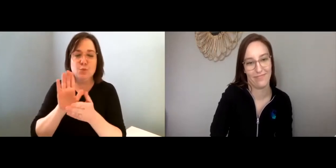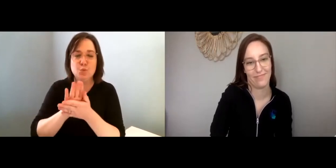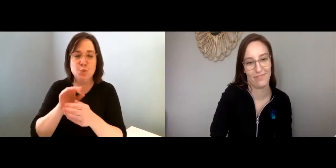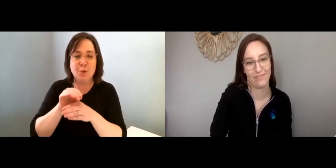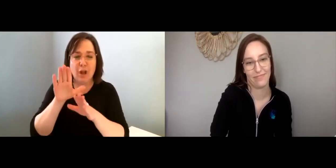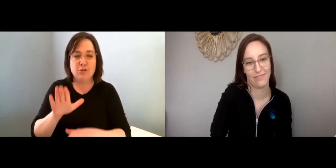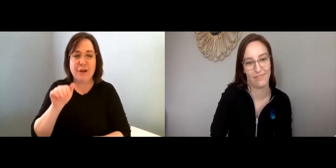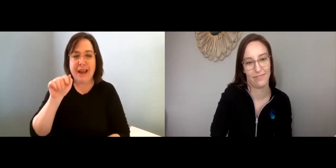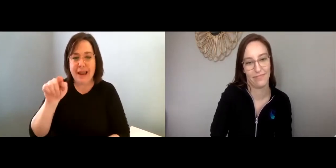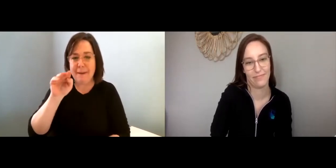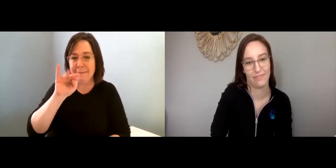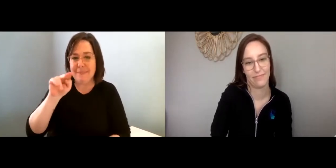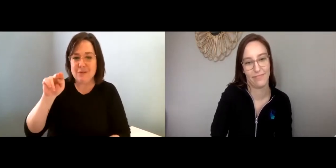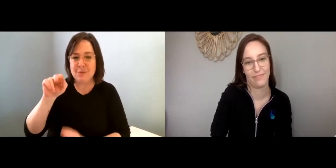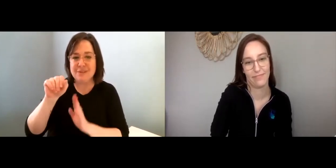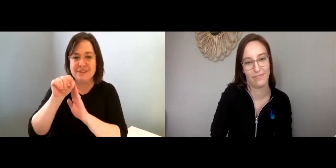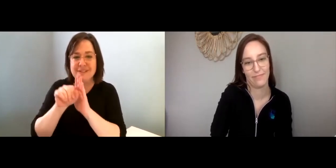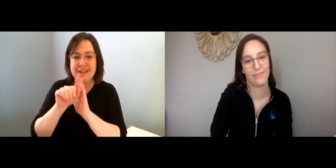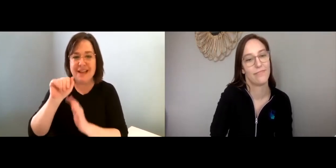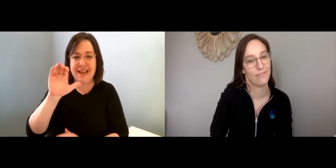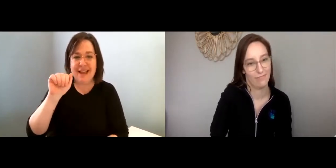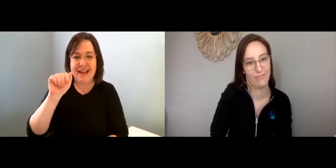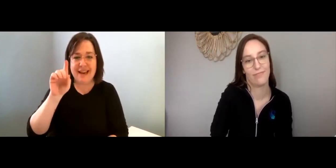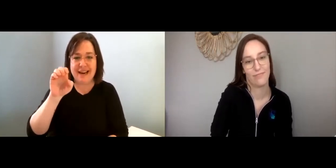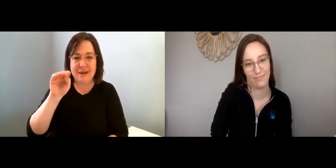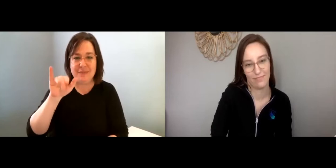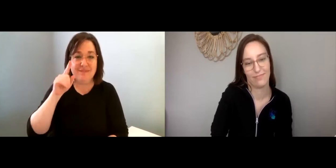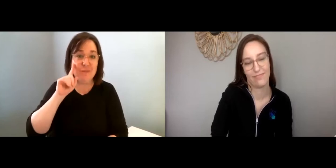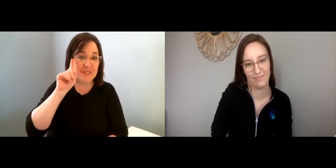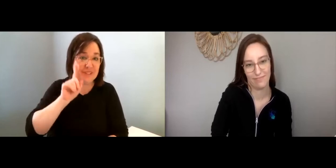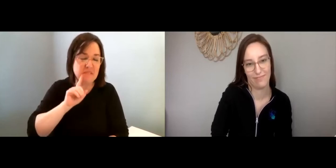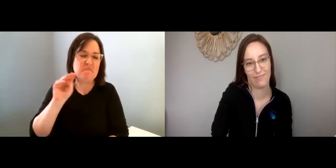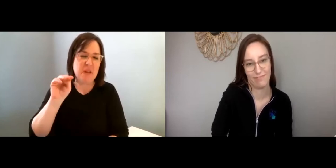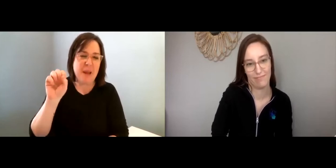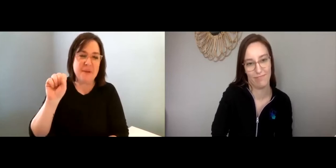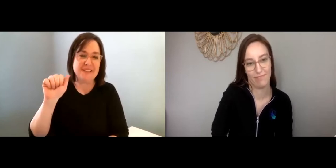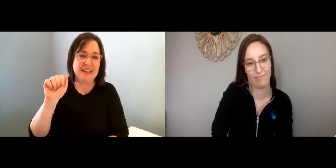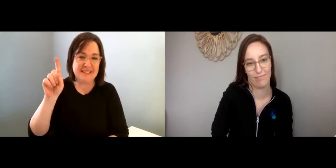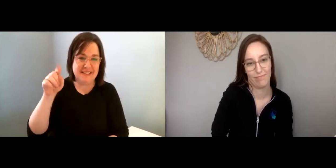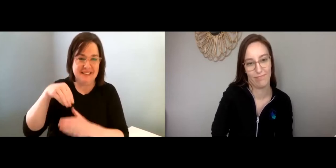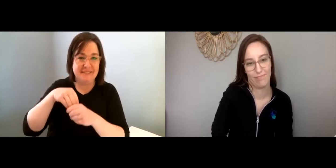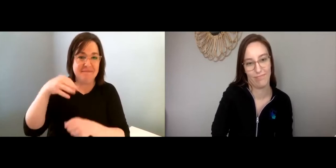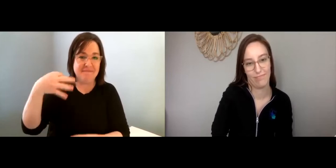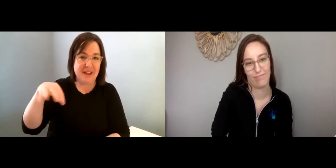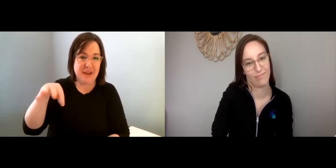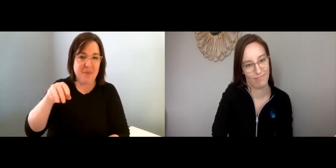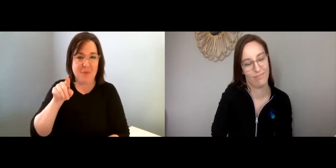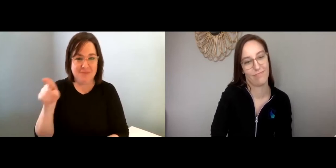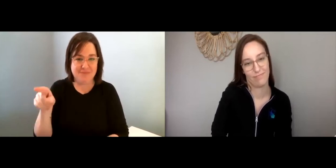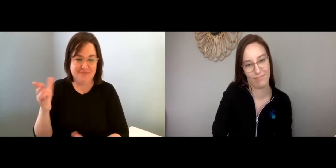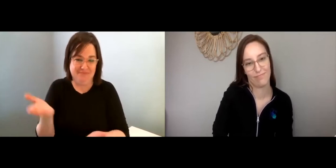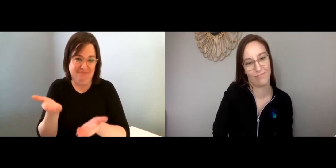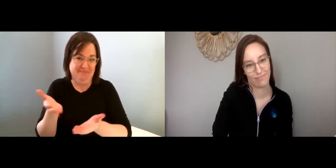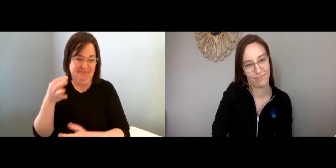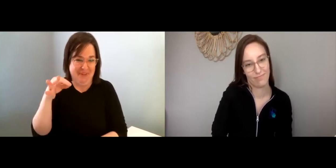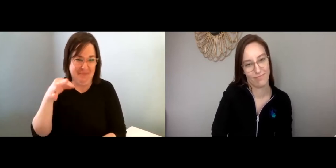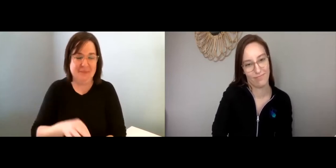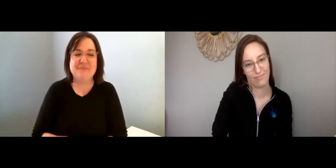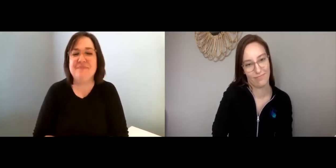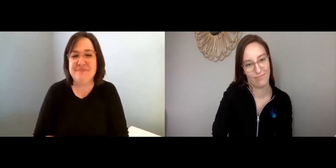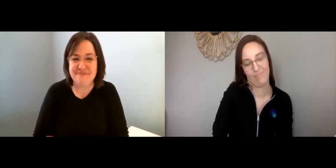I work at the Minnesota State Academy for the Deaf--MSAD-- here in Faribault.